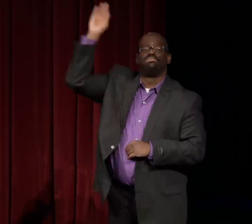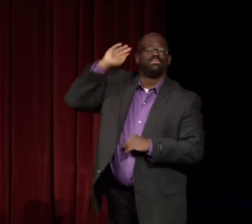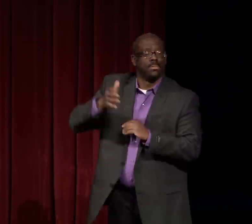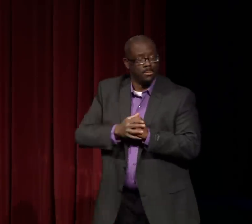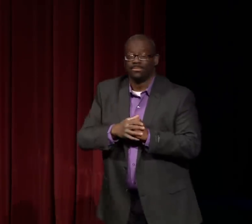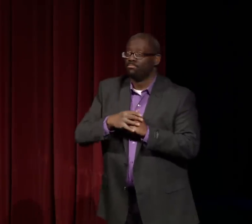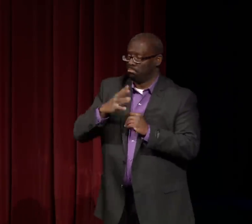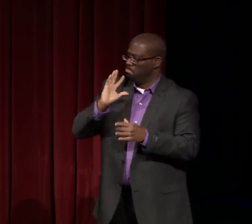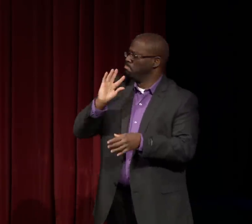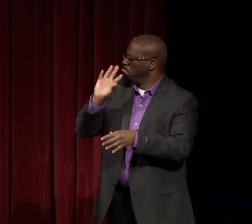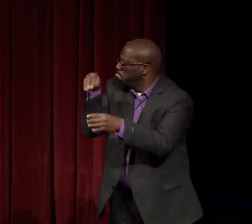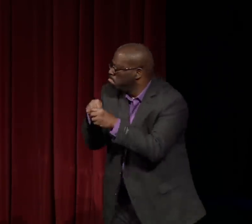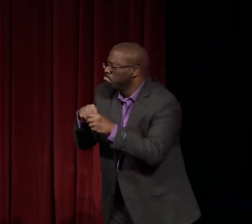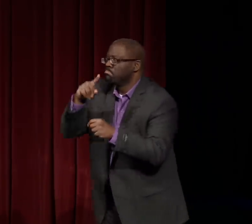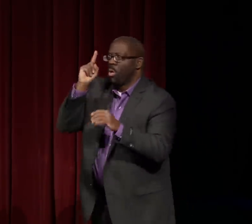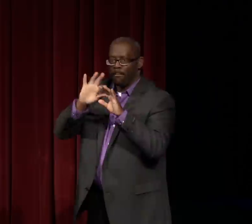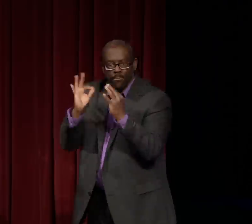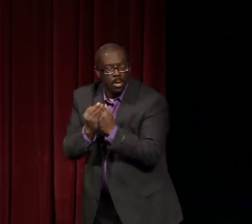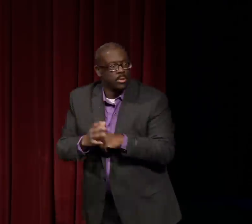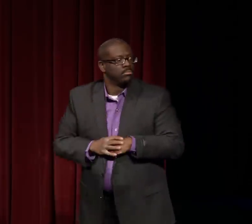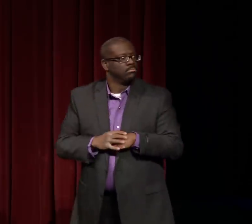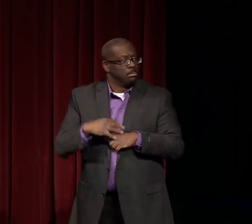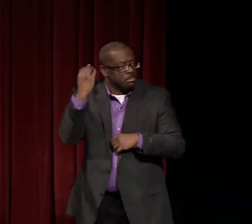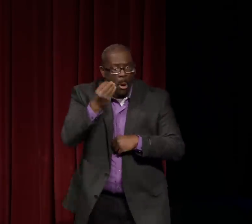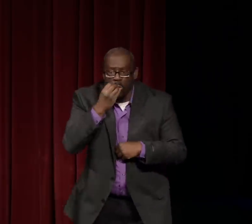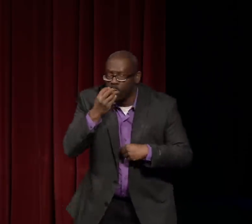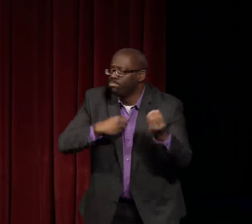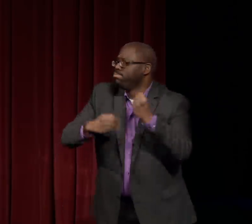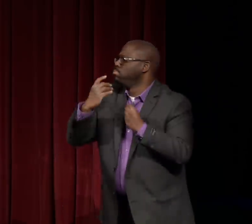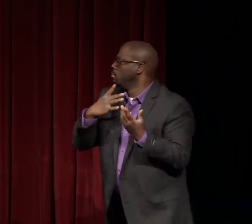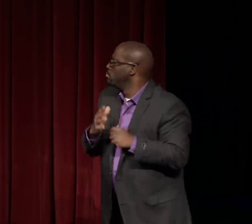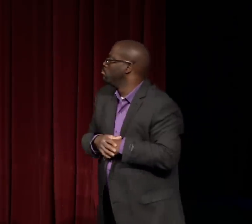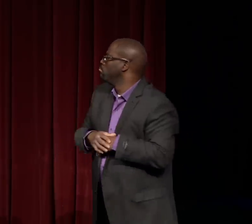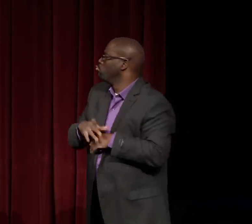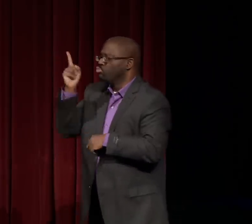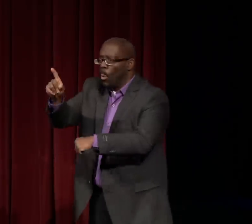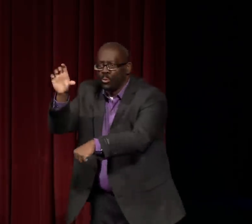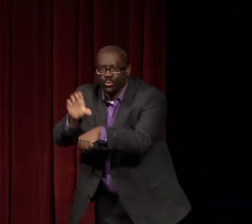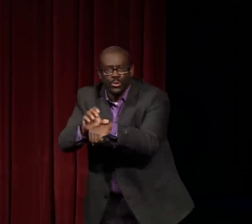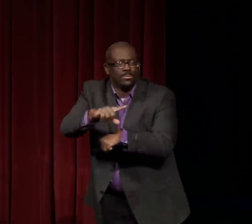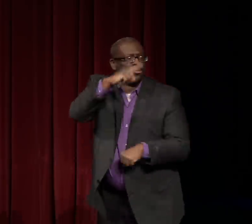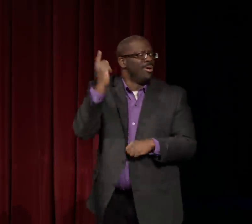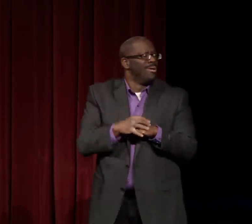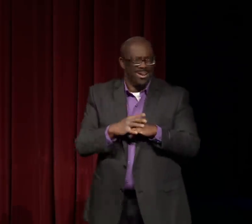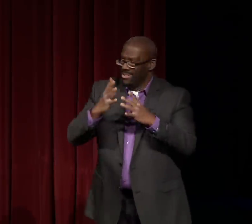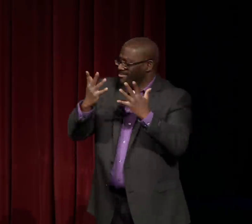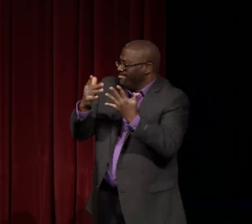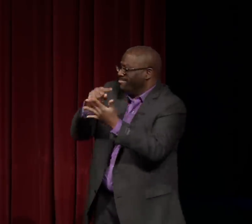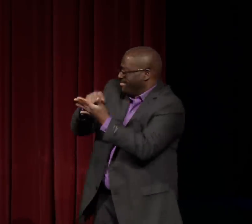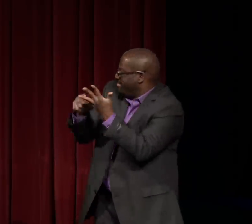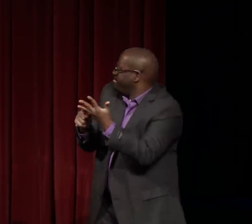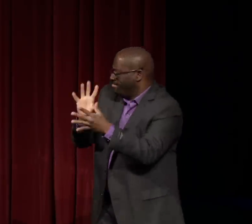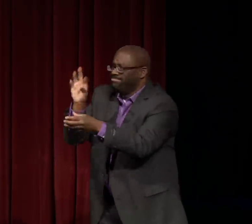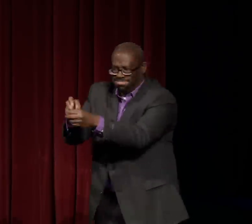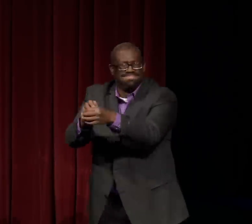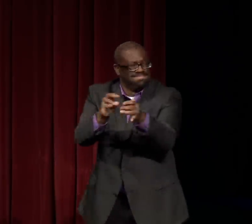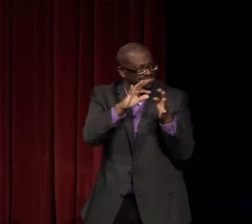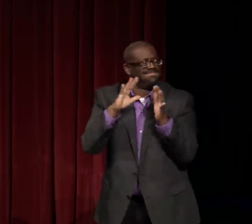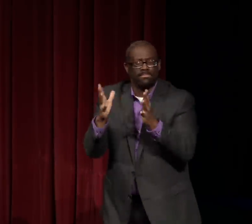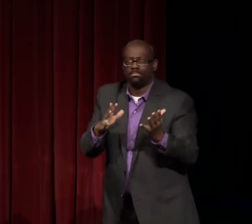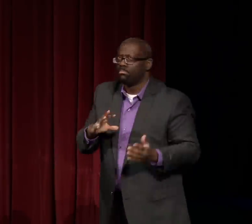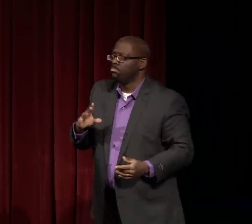deaf children in families would participate in Black culture.